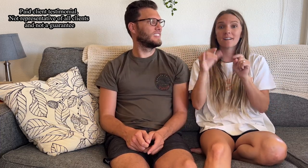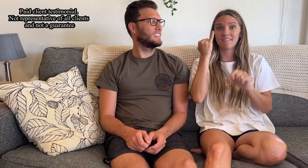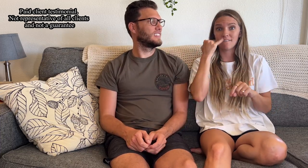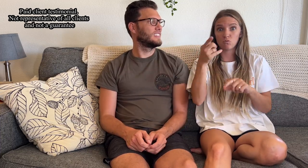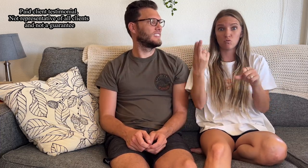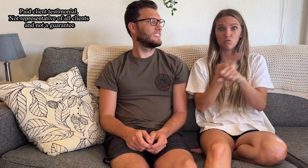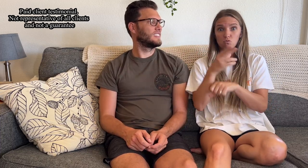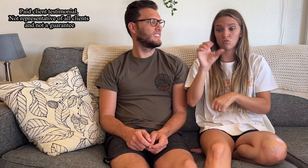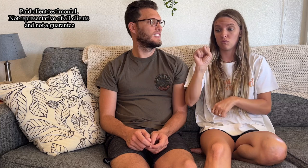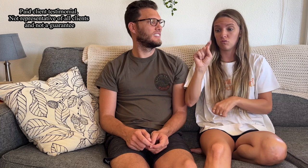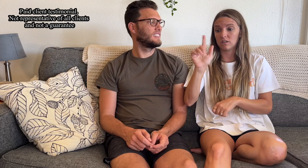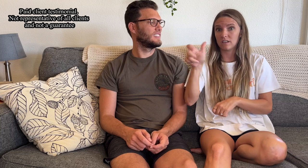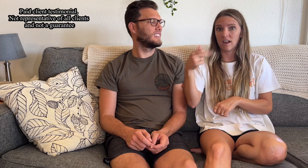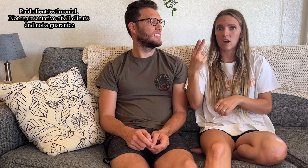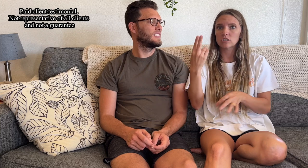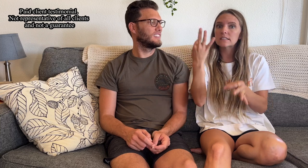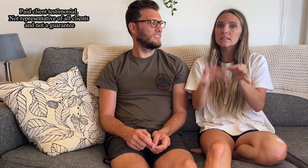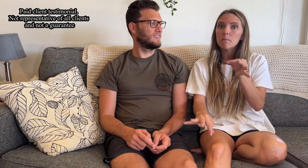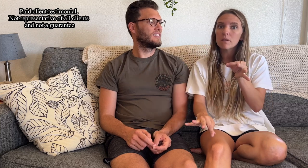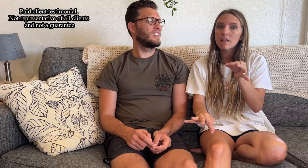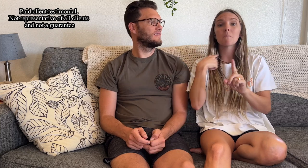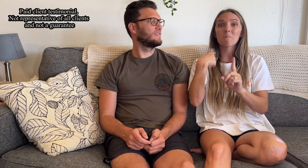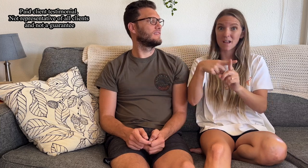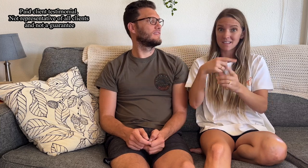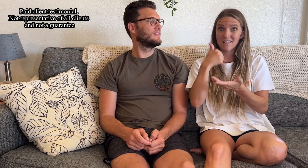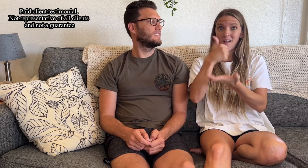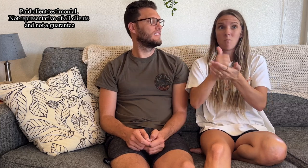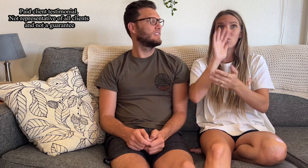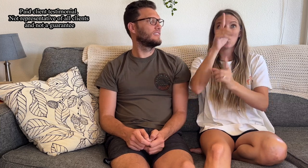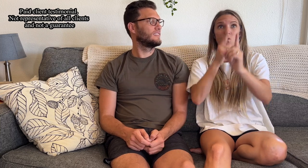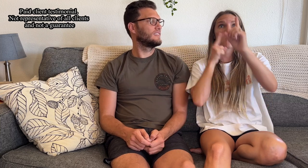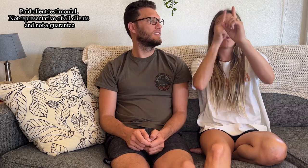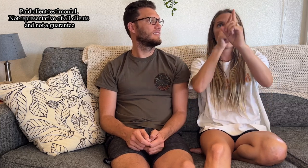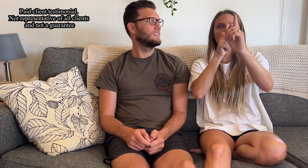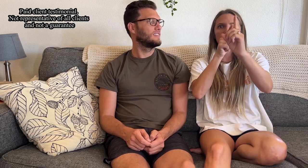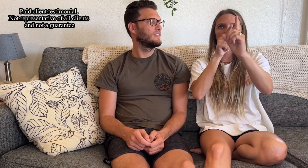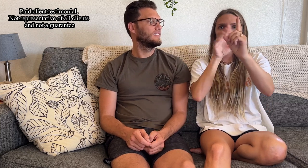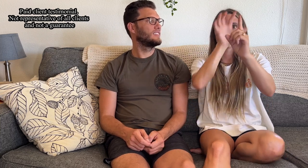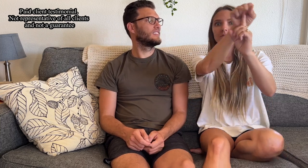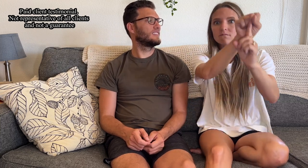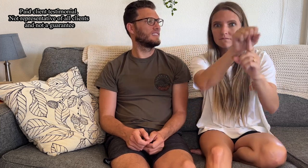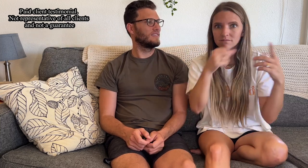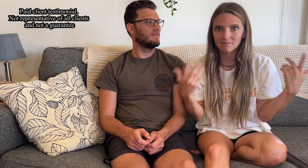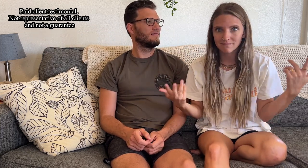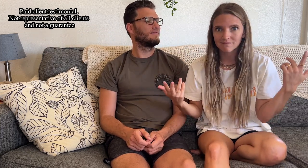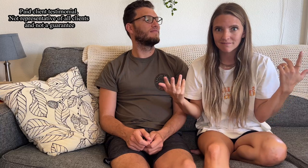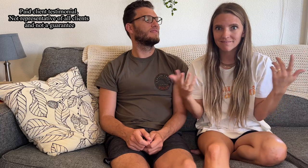but when using Stash, its made simple AND helps you to achieve your goals.